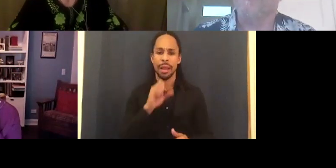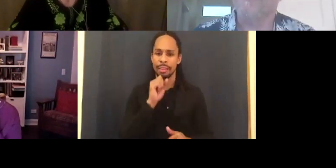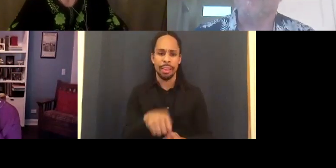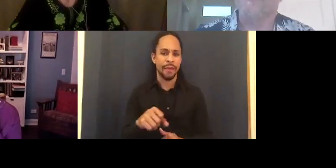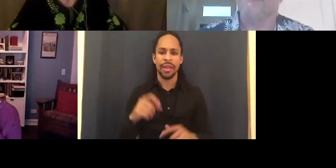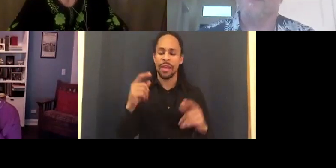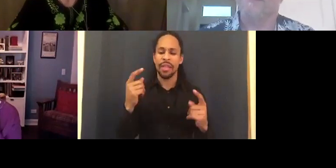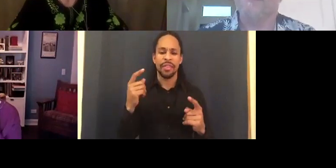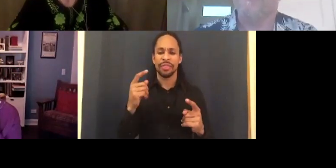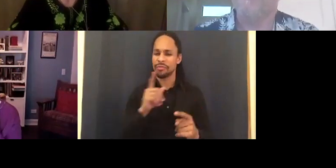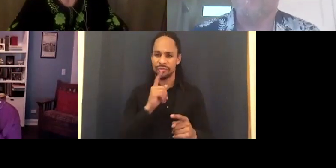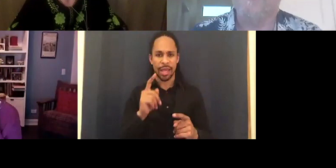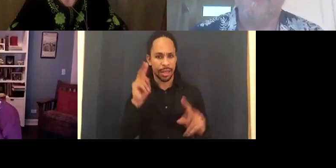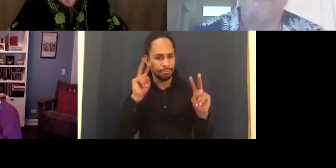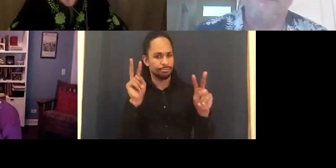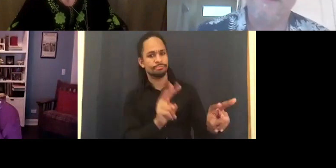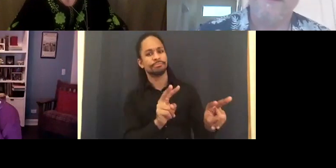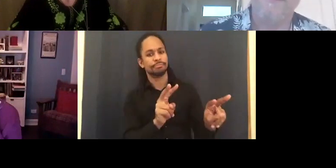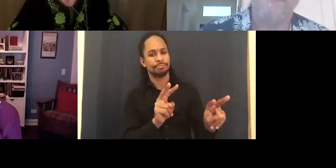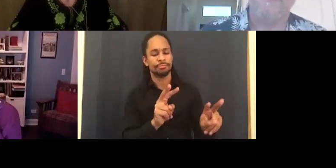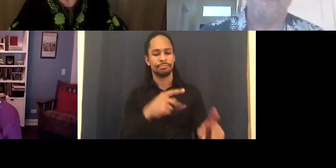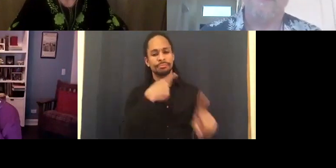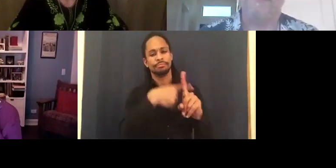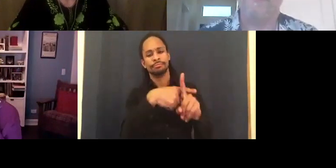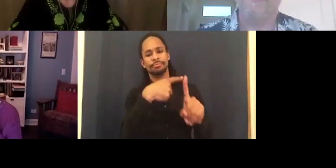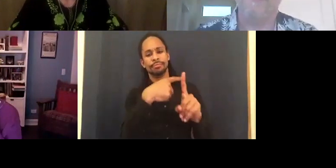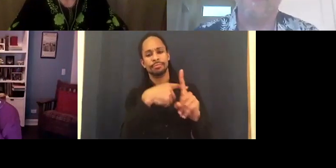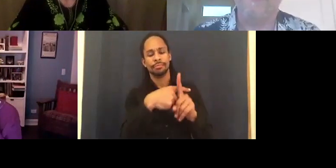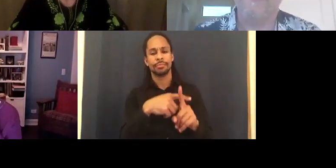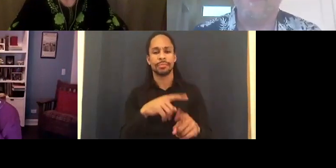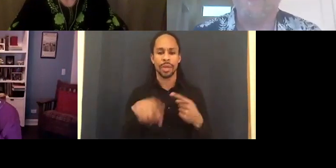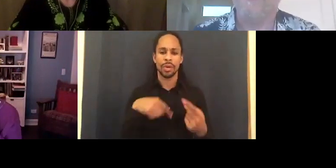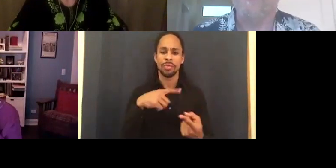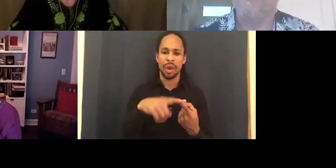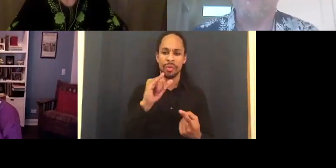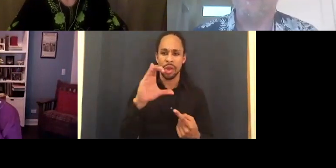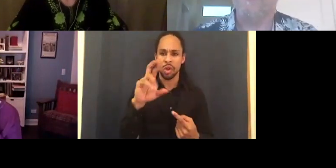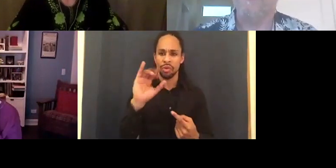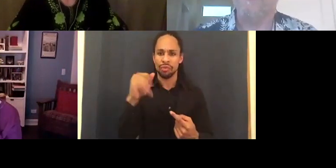I think people are showing that there's a lot of audience for quality films.